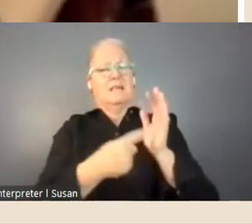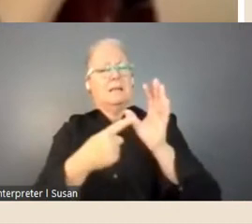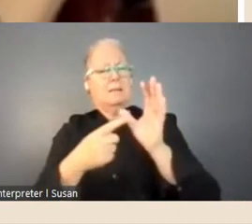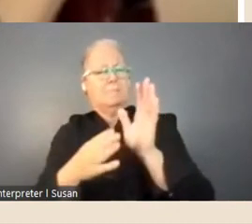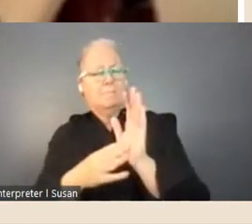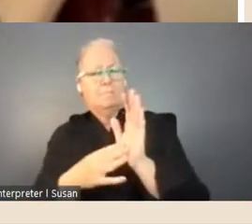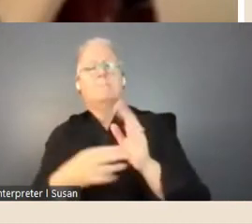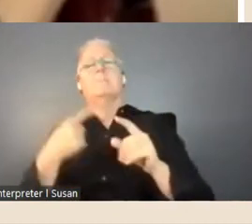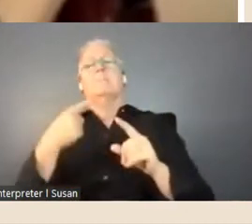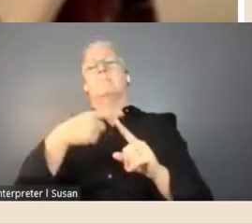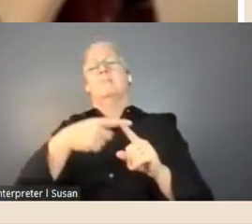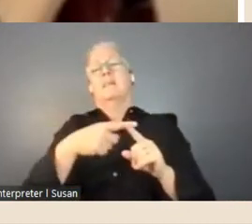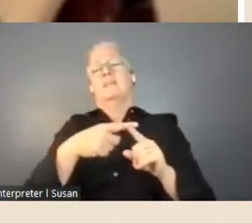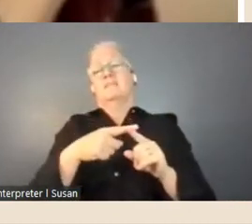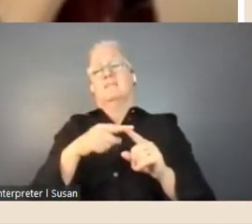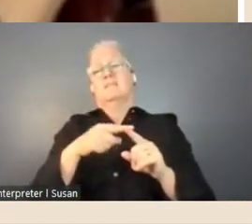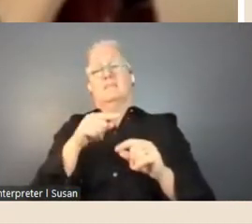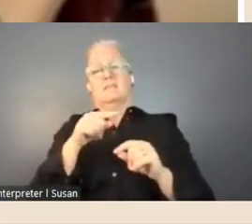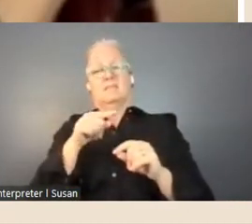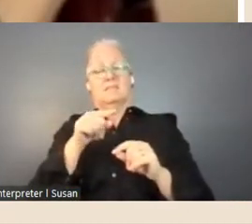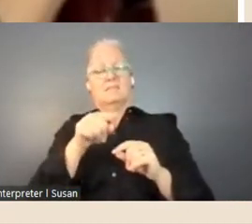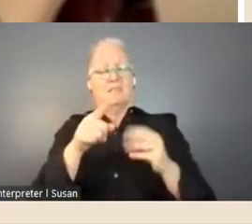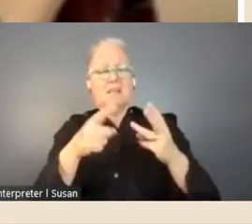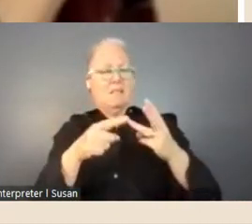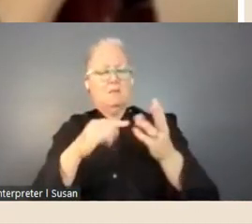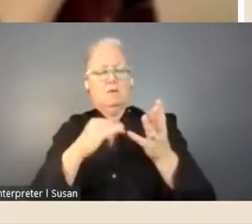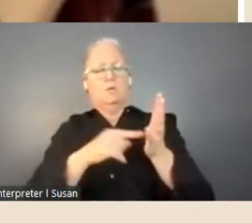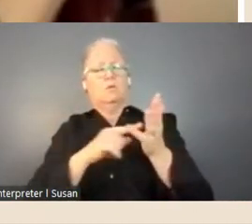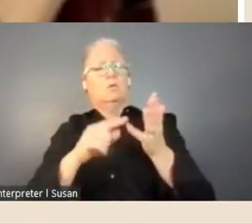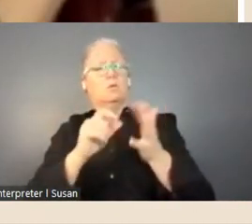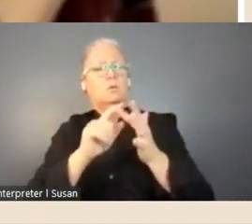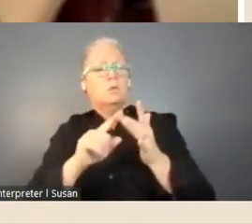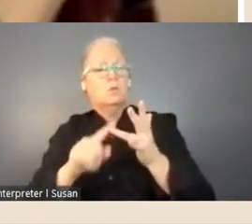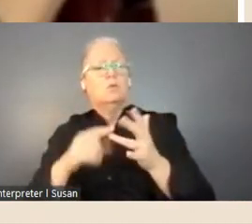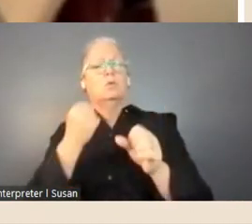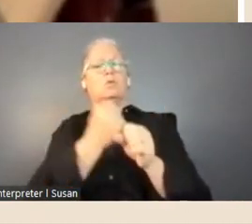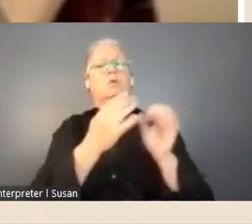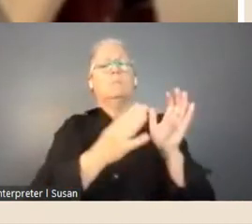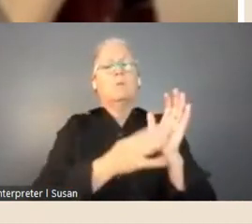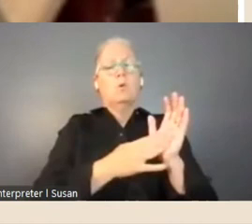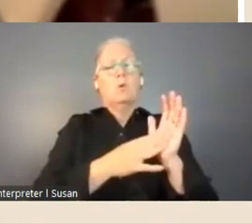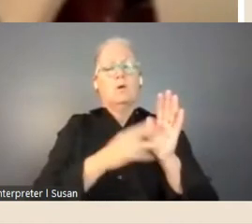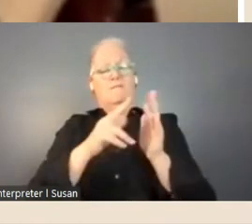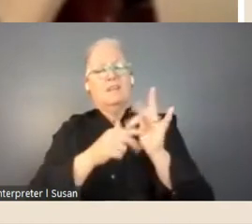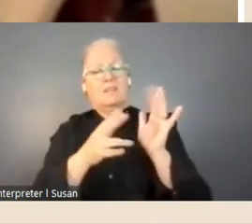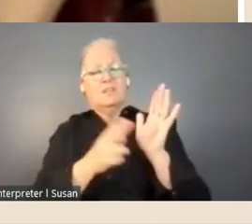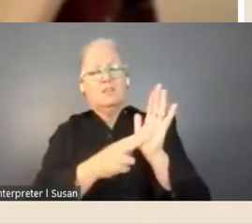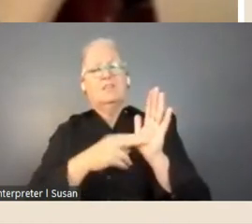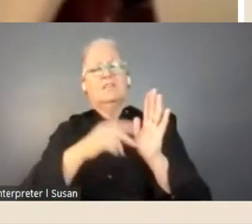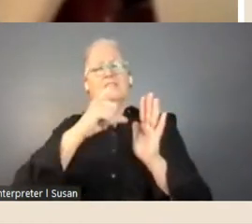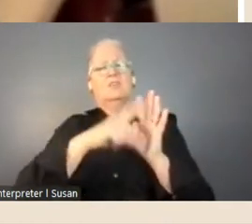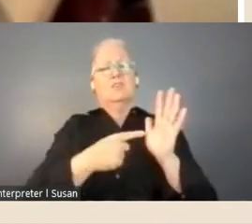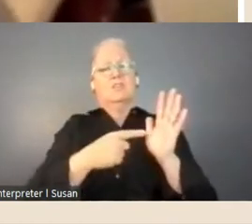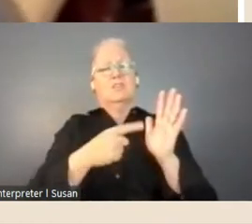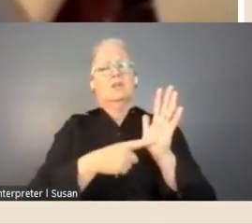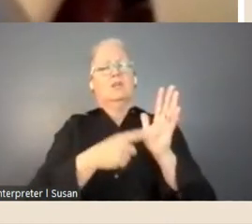including the Baldessin Press Studio, the Georges Mora Foundation, the C J La Trobe Society and the